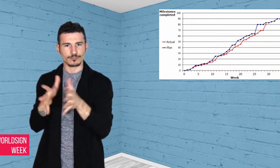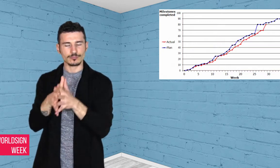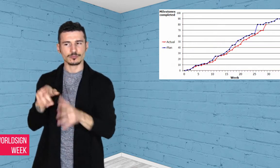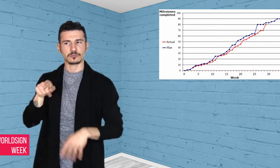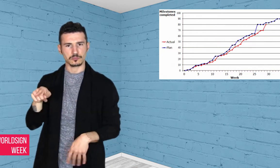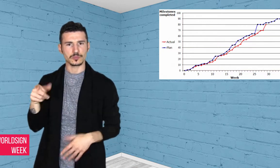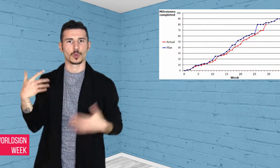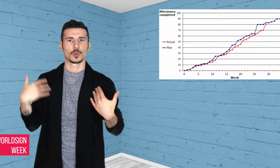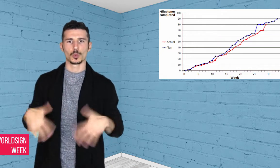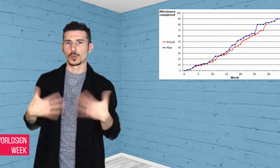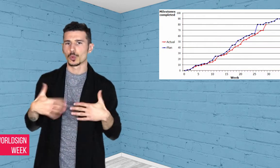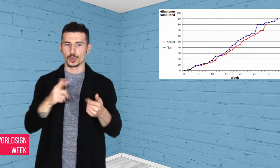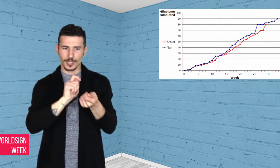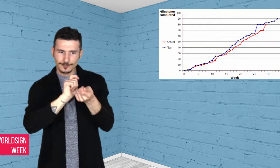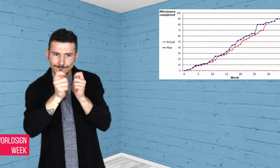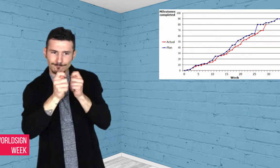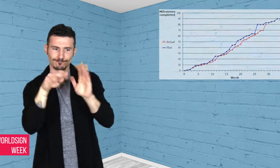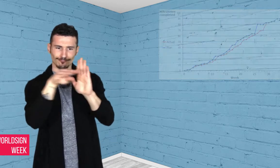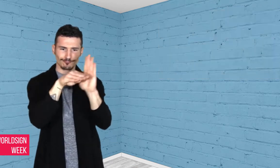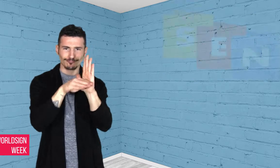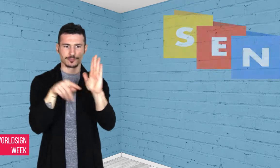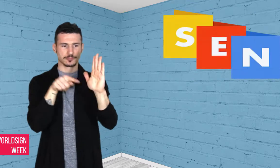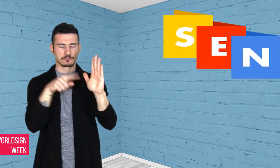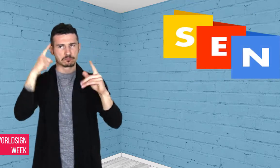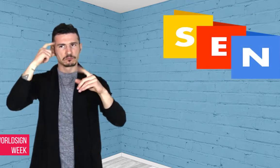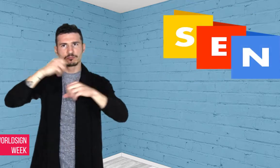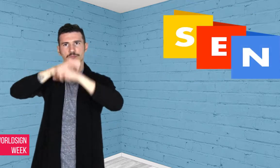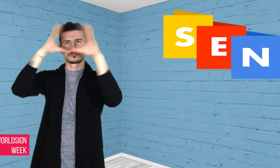needs to do more to make sure Deaf students need opportunities to make up